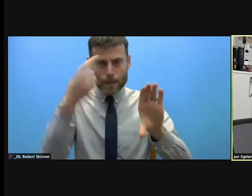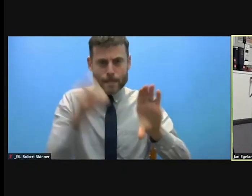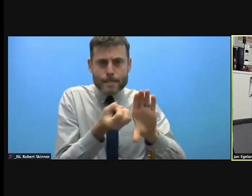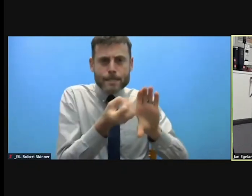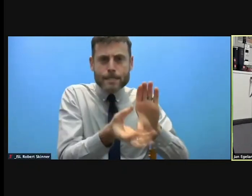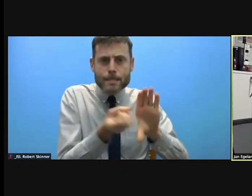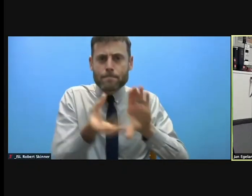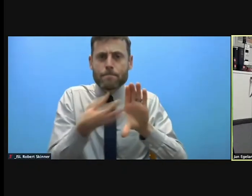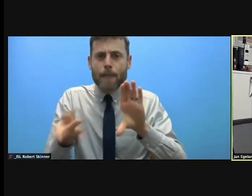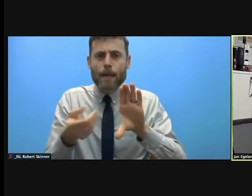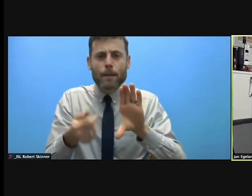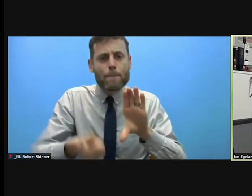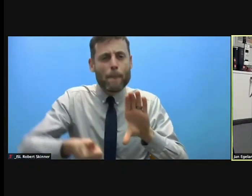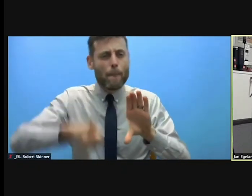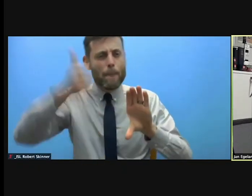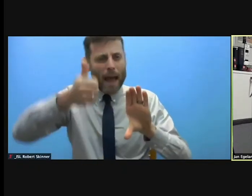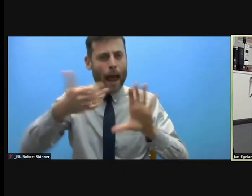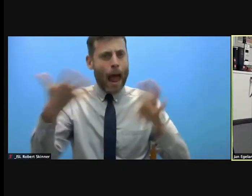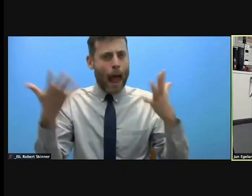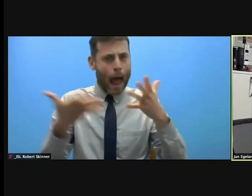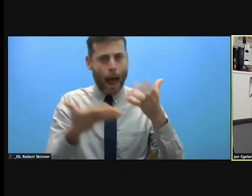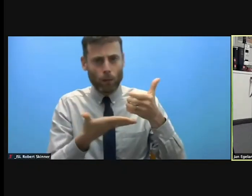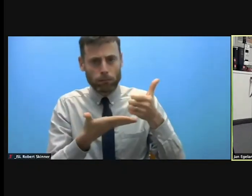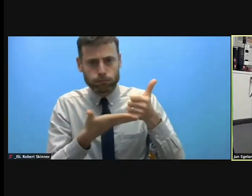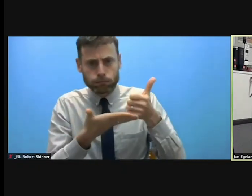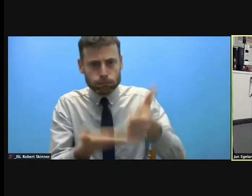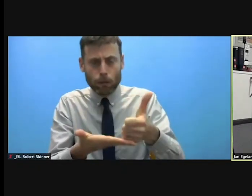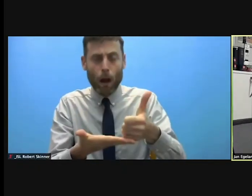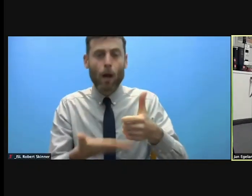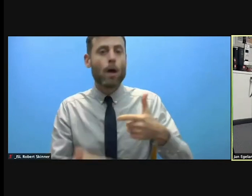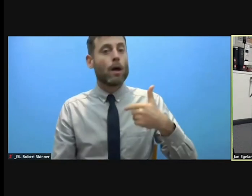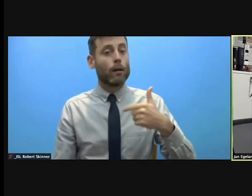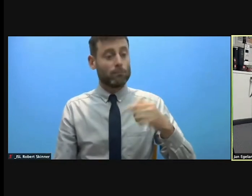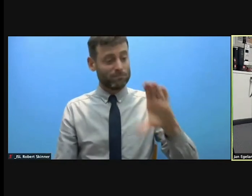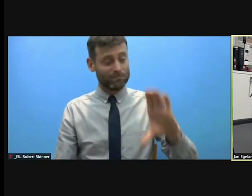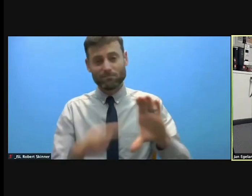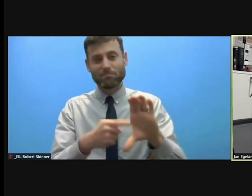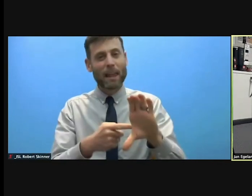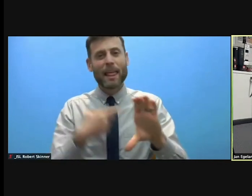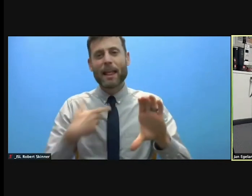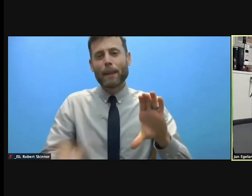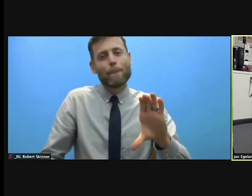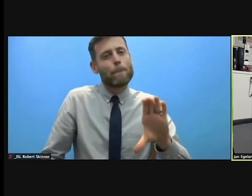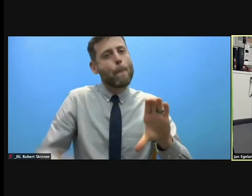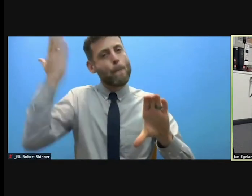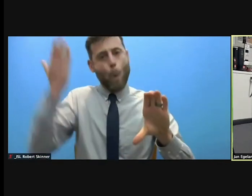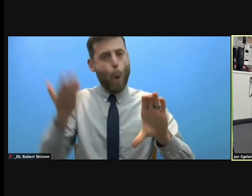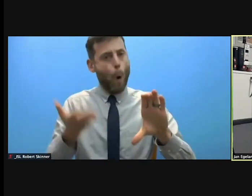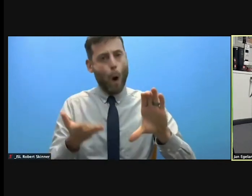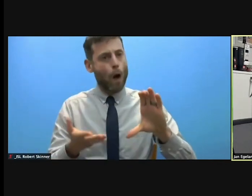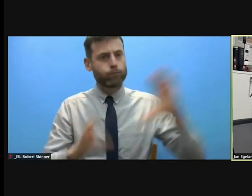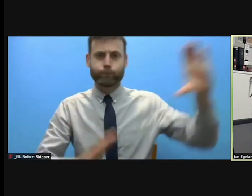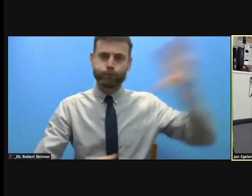need to be more generous. We cannot have so many unfunded projects and unfunded organizations.